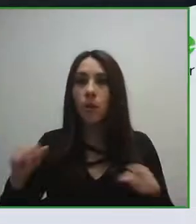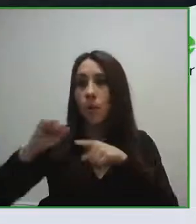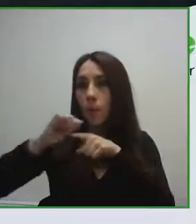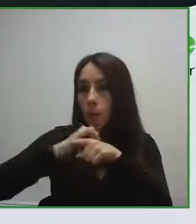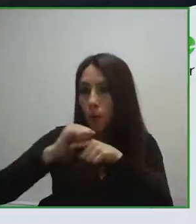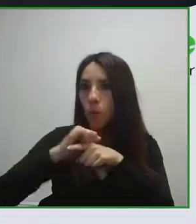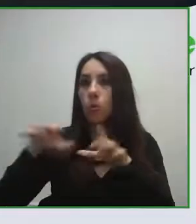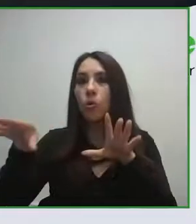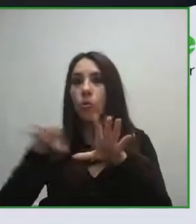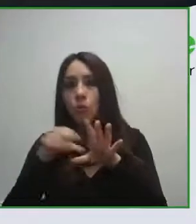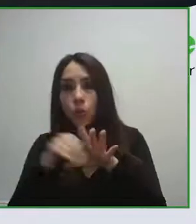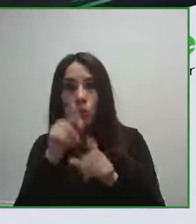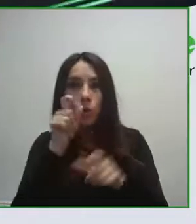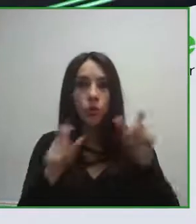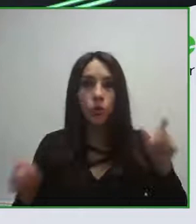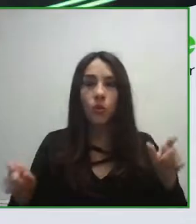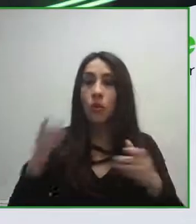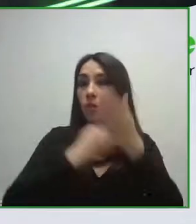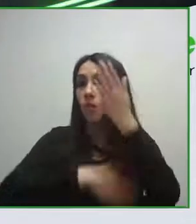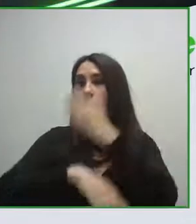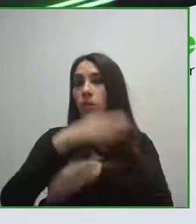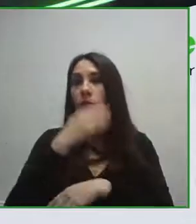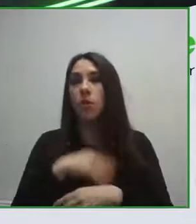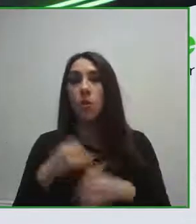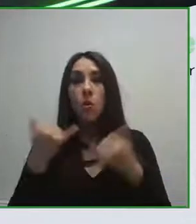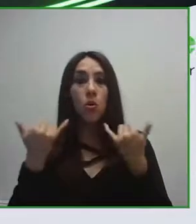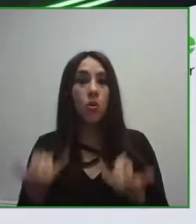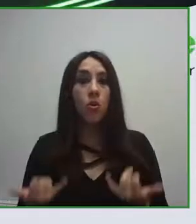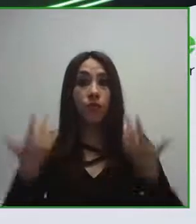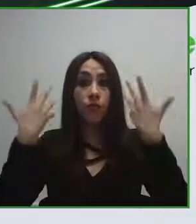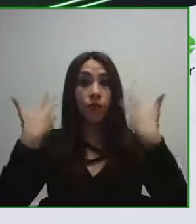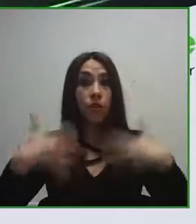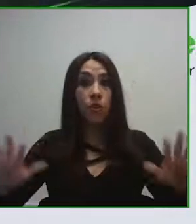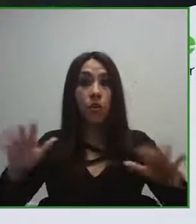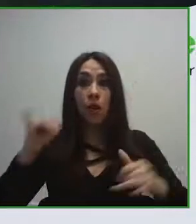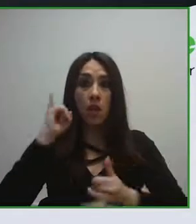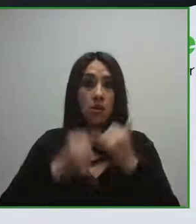with disabilities. In order to end the program of today we would like to invite you to then